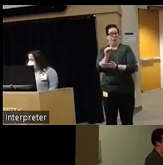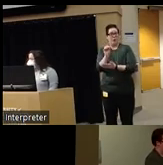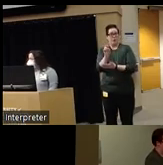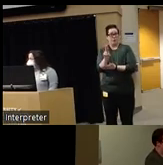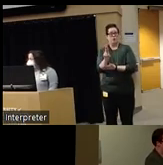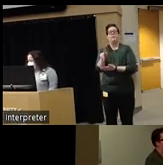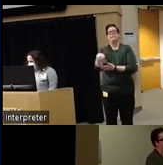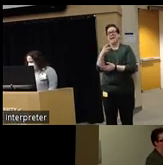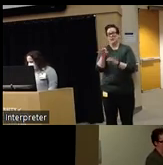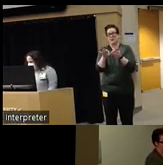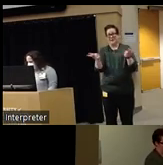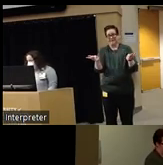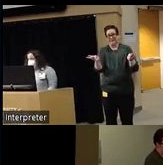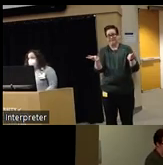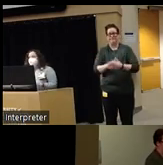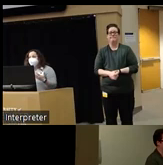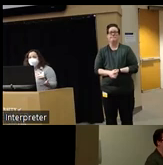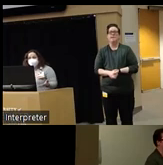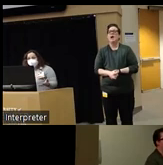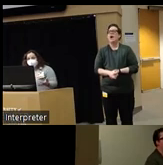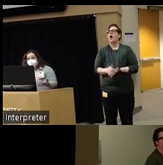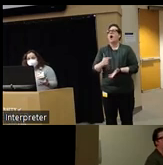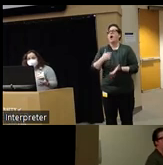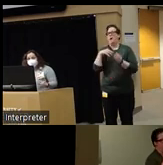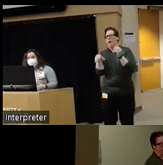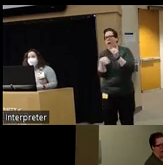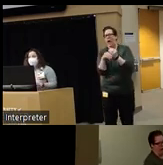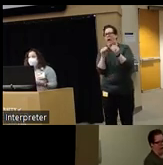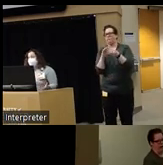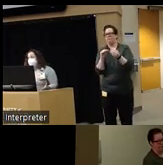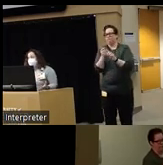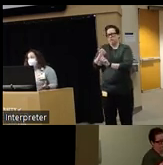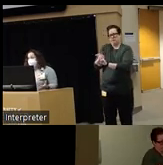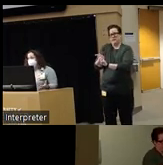doctoral degree um and I will say a couple of things about Dr Michaels her primary interests